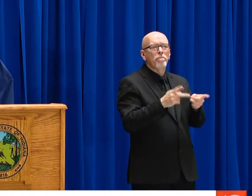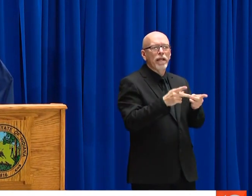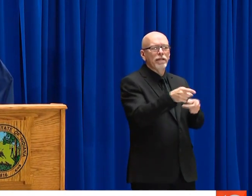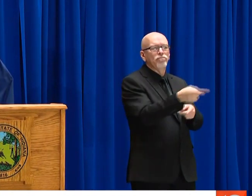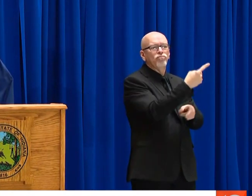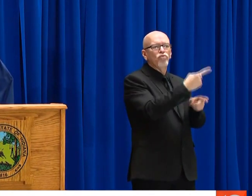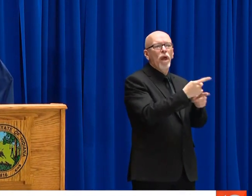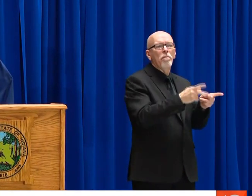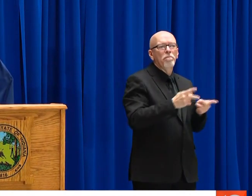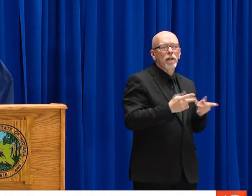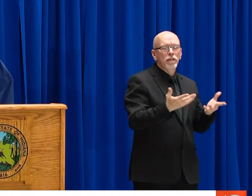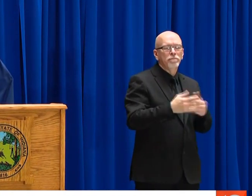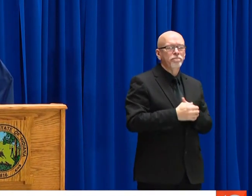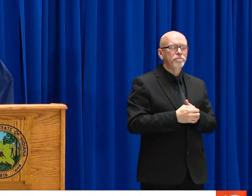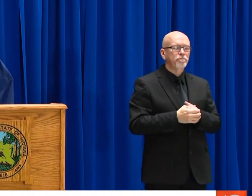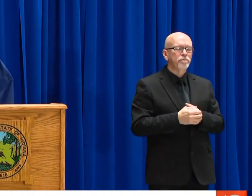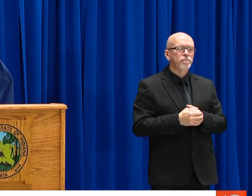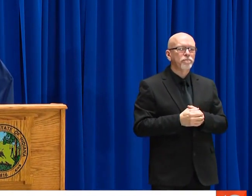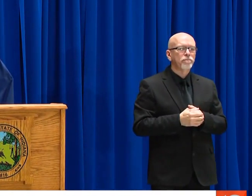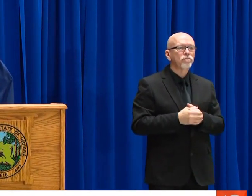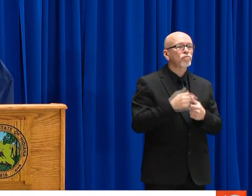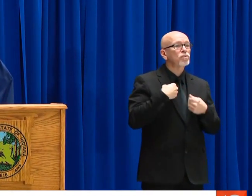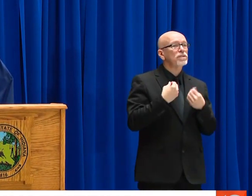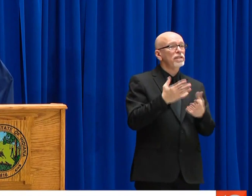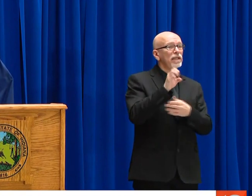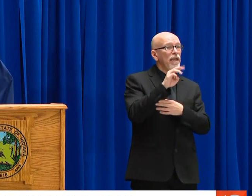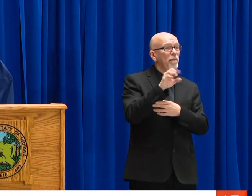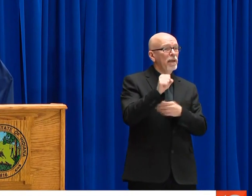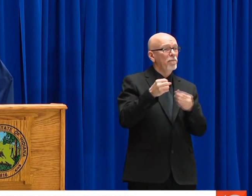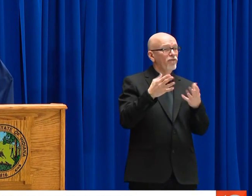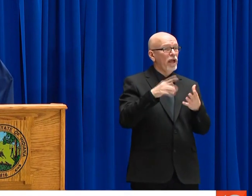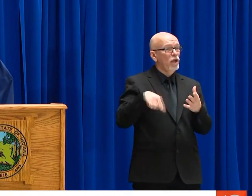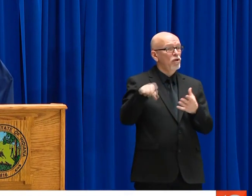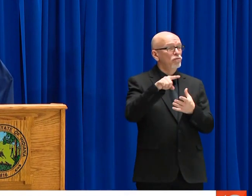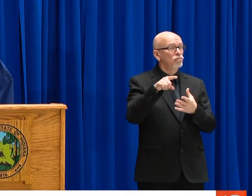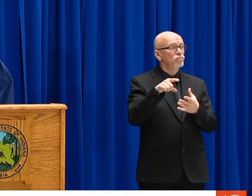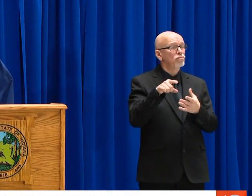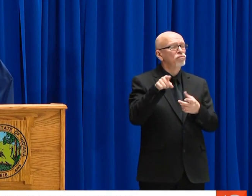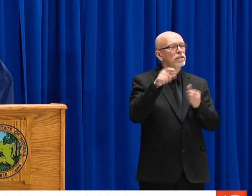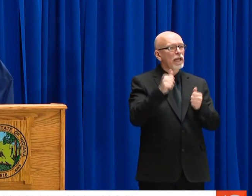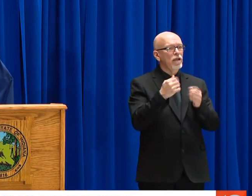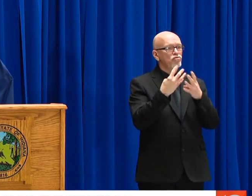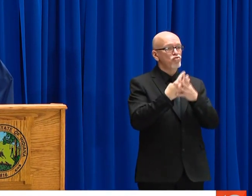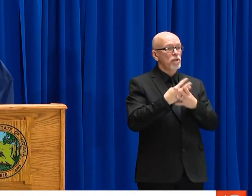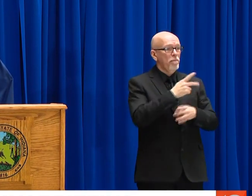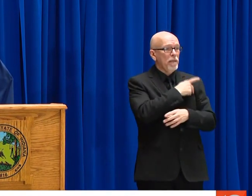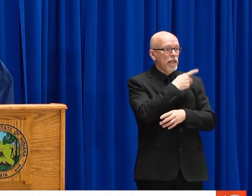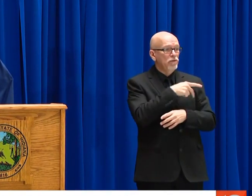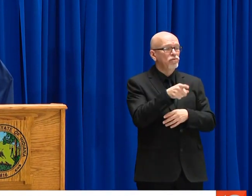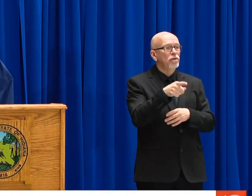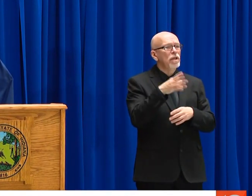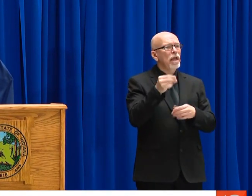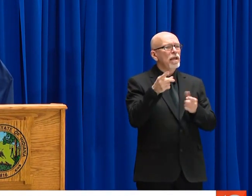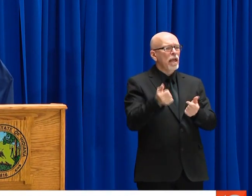BUT BY SCREENING SOME CALLS WITH ADDITIONAL QUESTIONS DISPATCH CAN HELP GET THE RIGHT CARE TO THE RIGHT PATIENTS MORE QUICKLY.